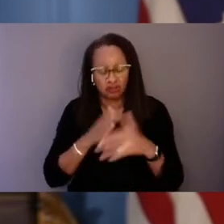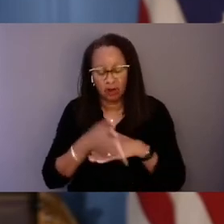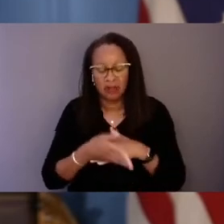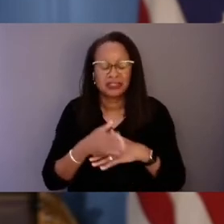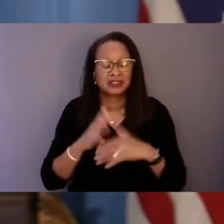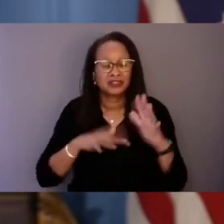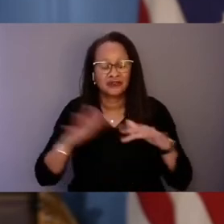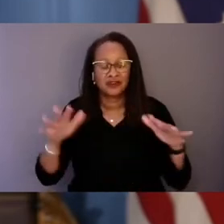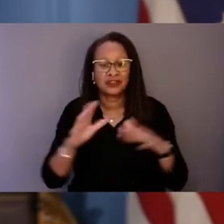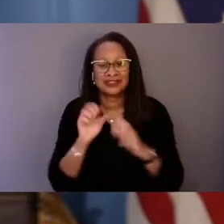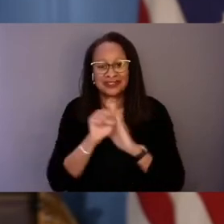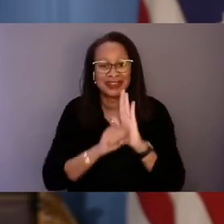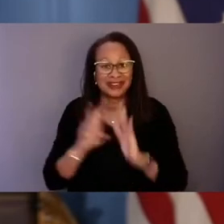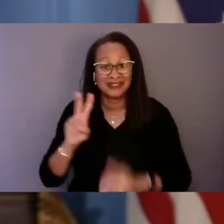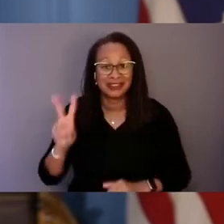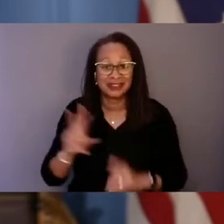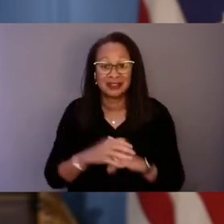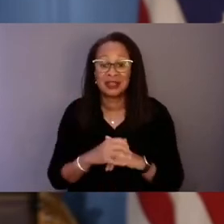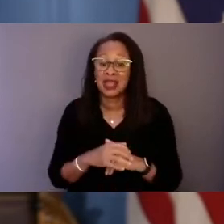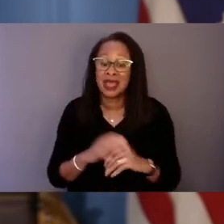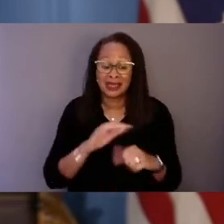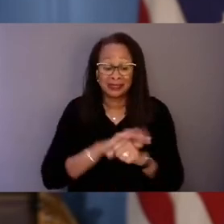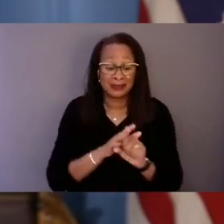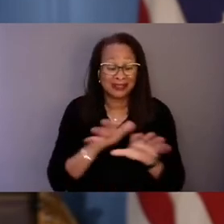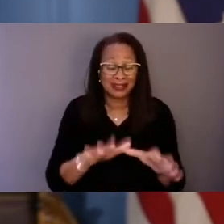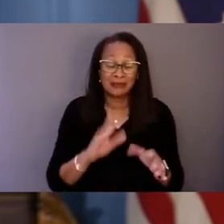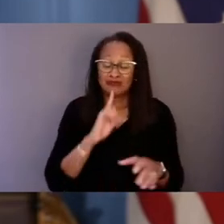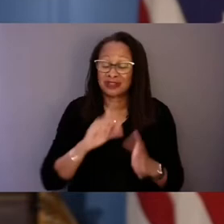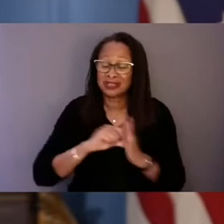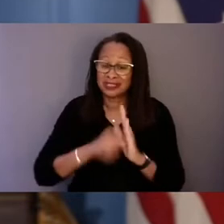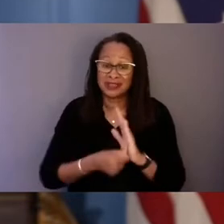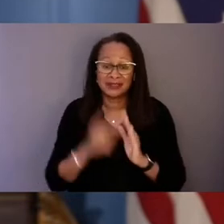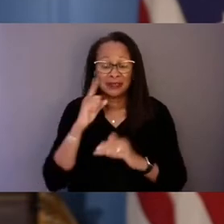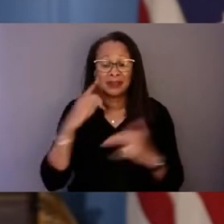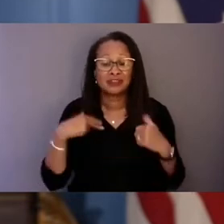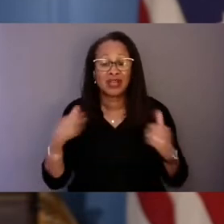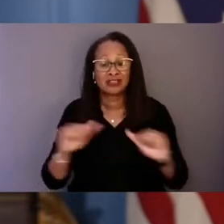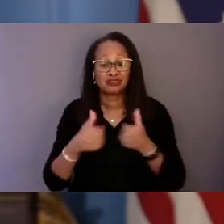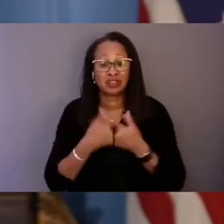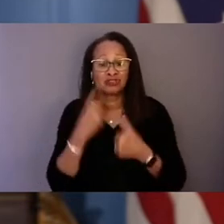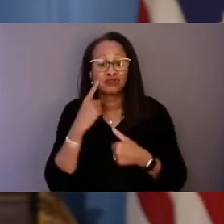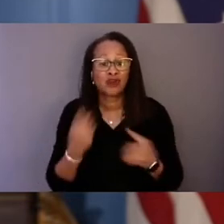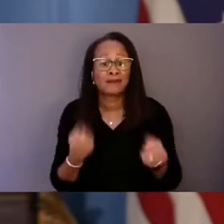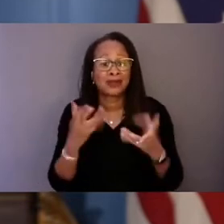The pandemic only intensified mental health challenges for so many people across the country.